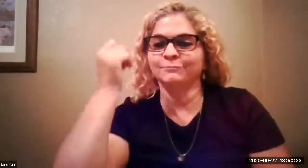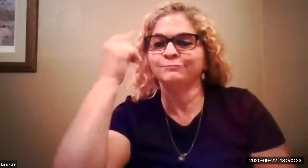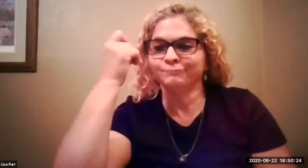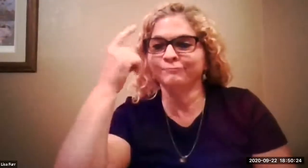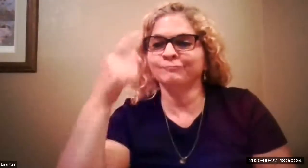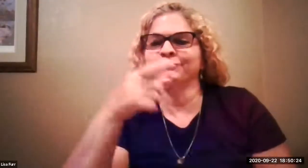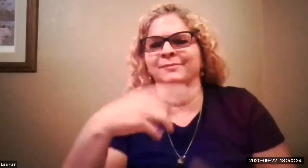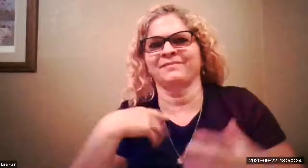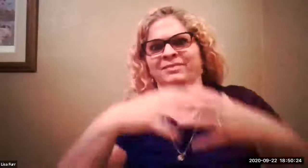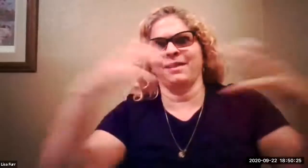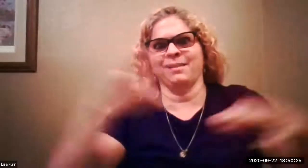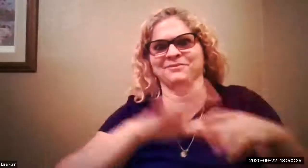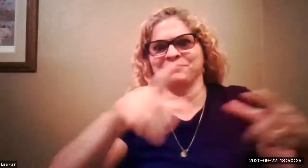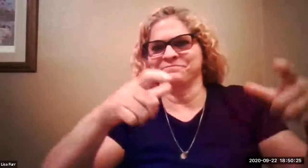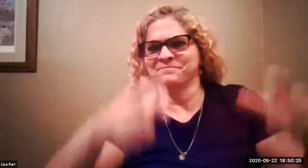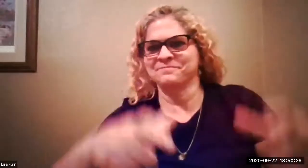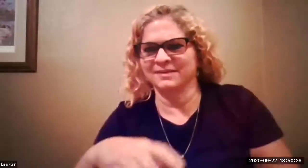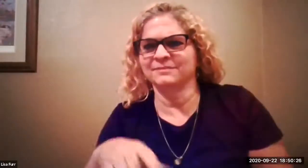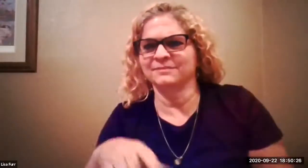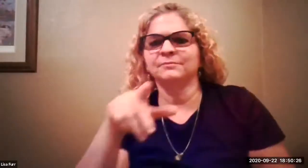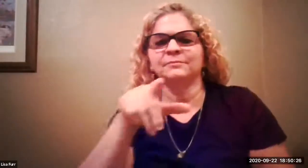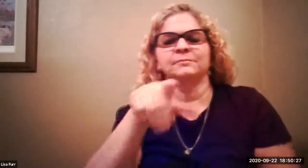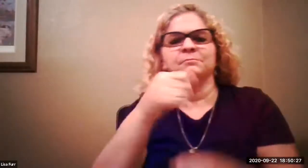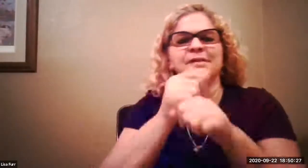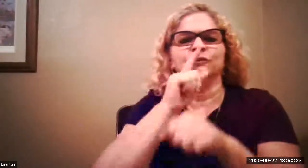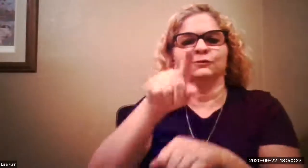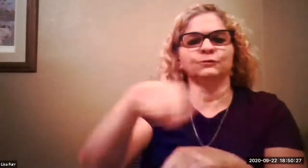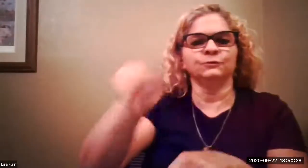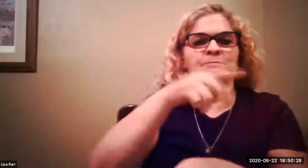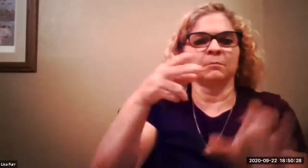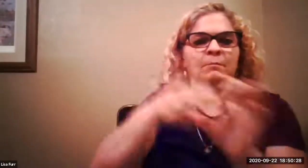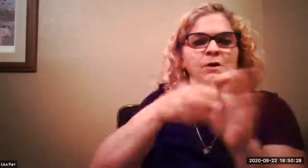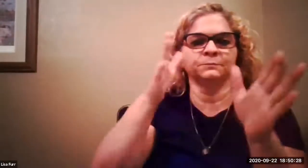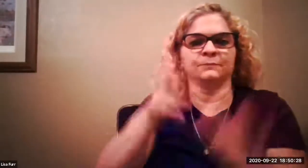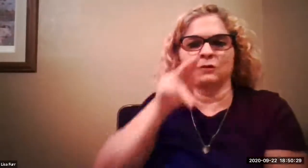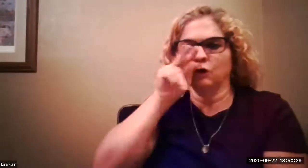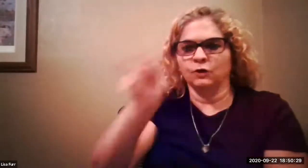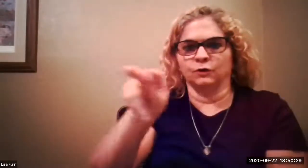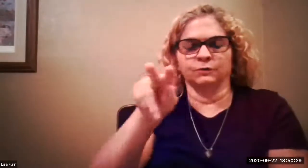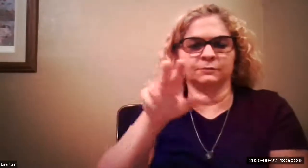um yep we got an answer mary said yet